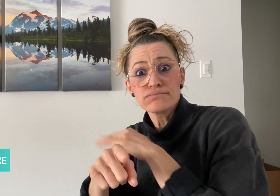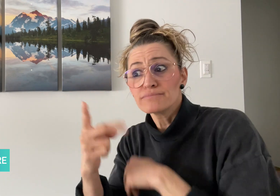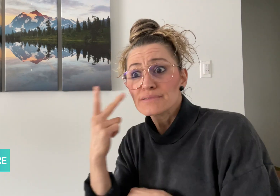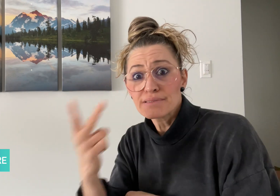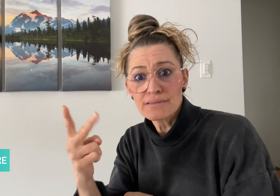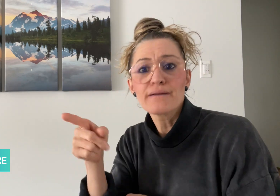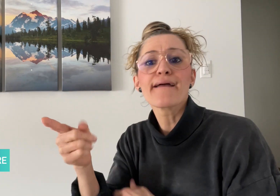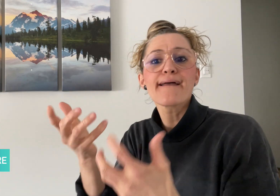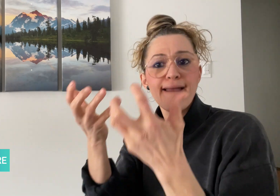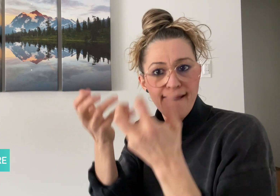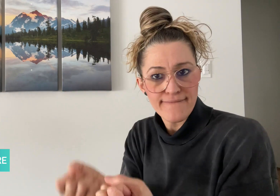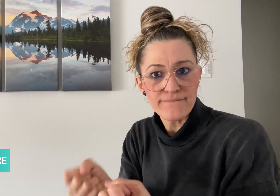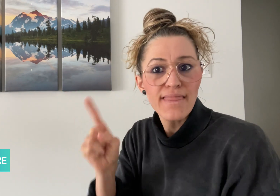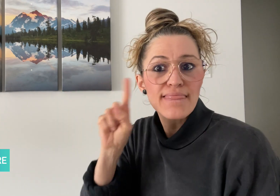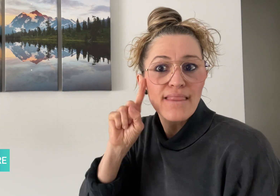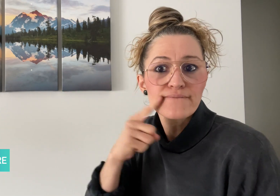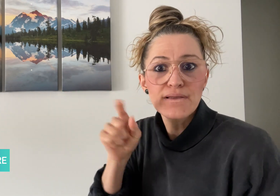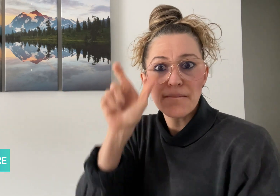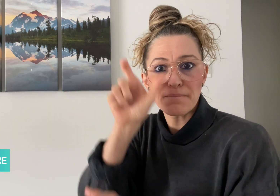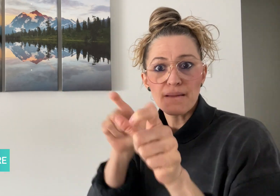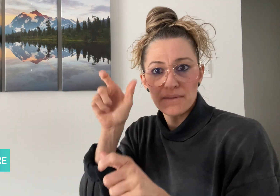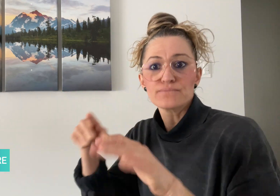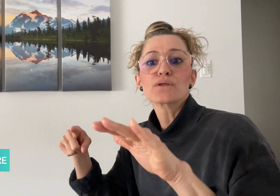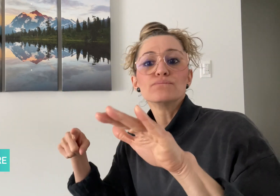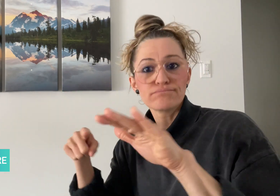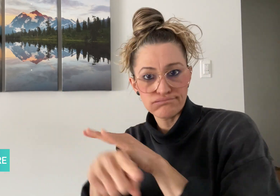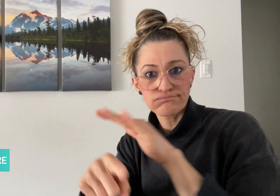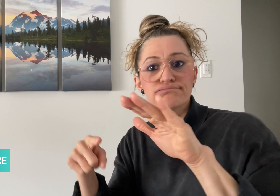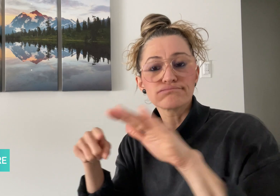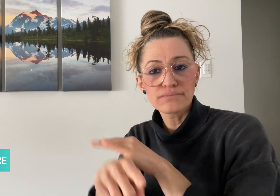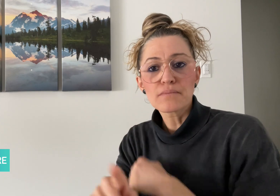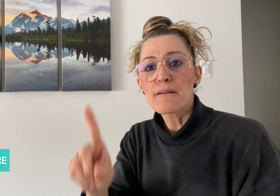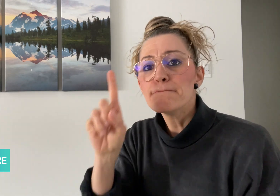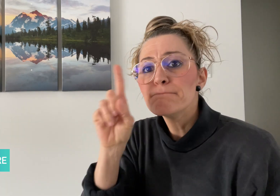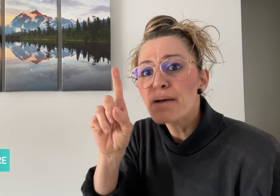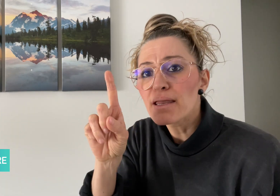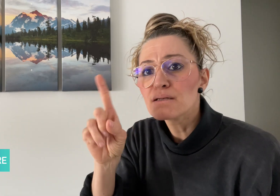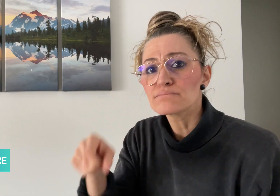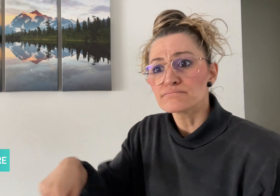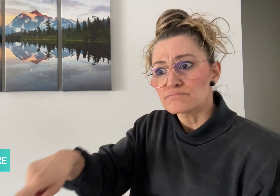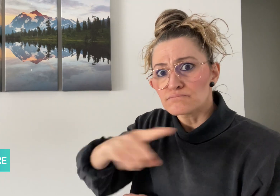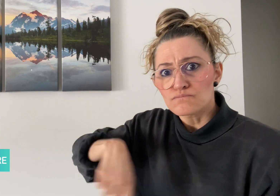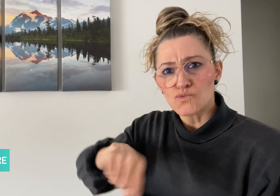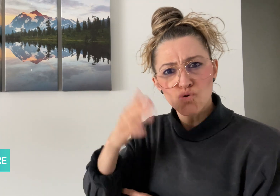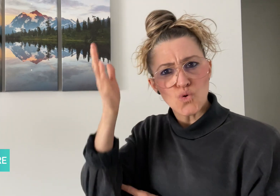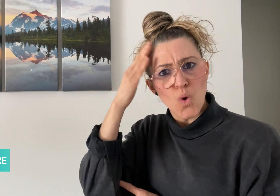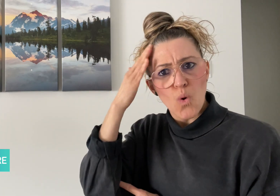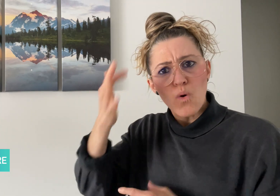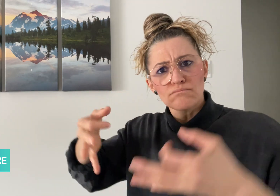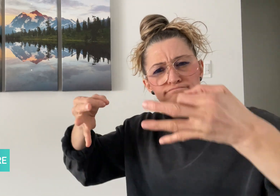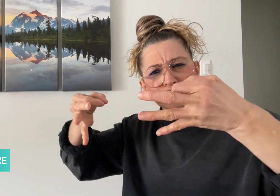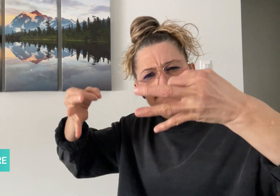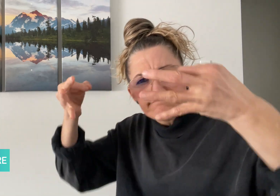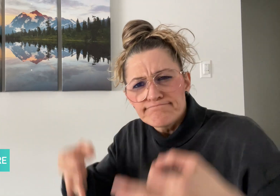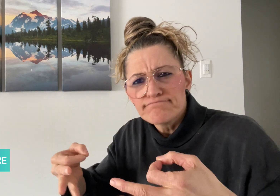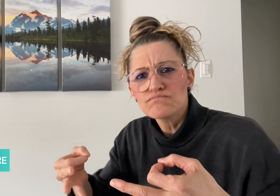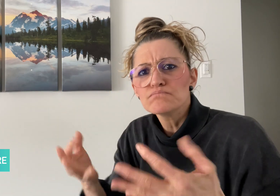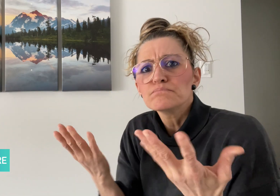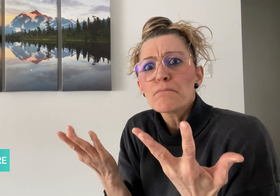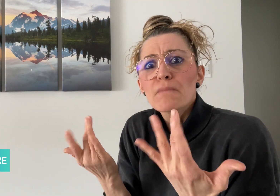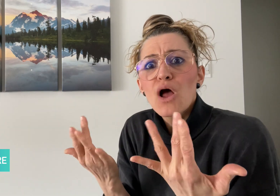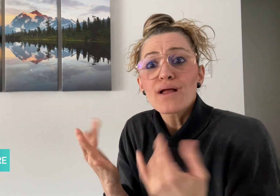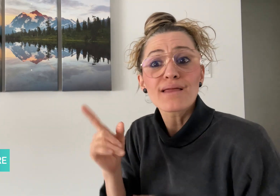We do not know the exact number of Deaf people who have